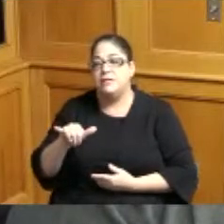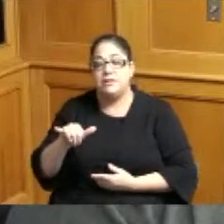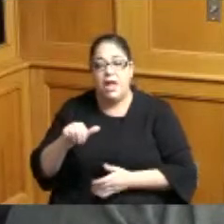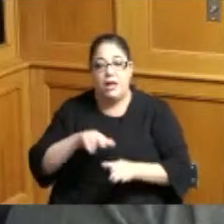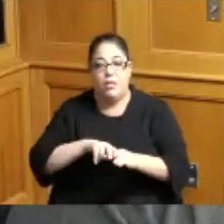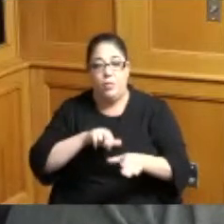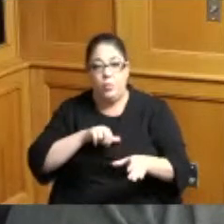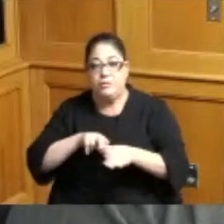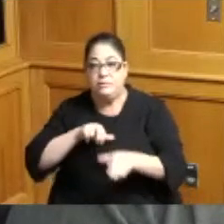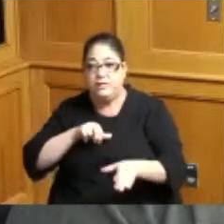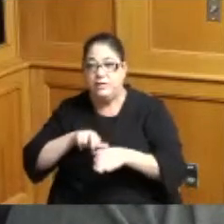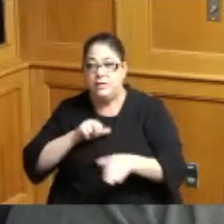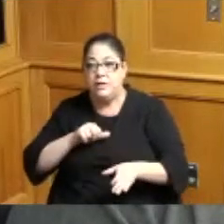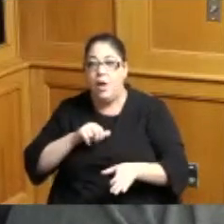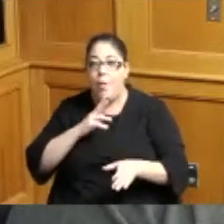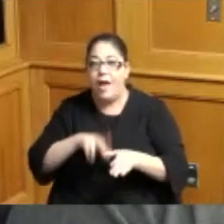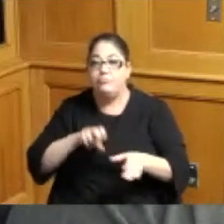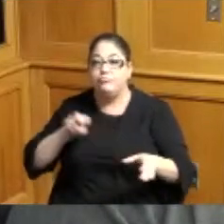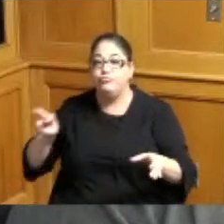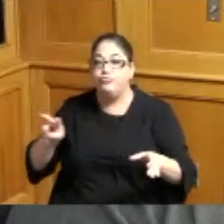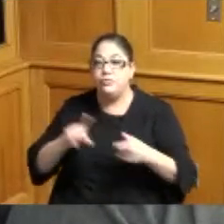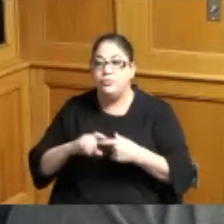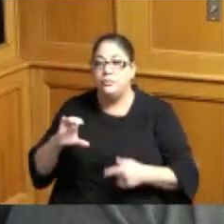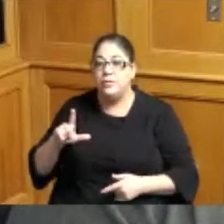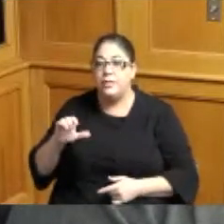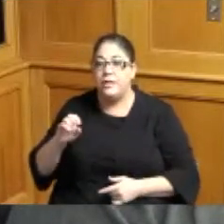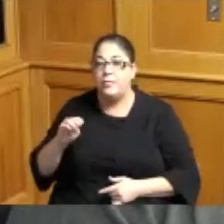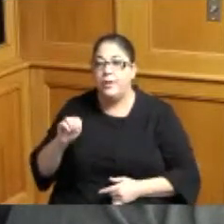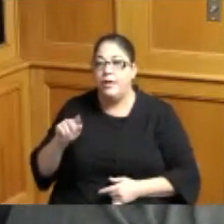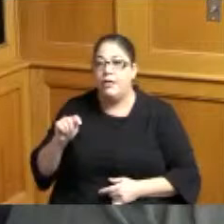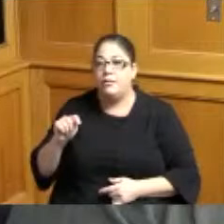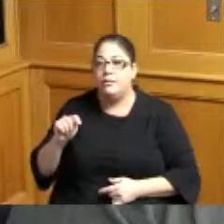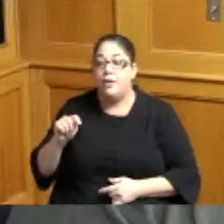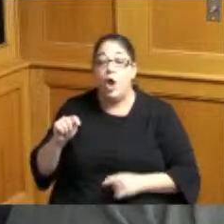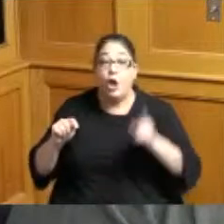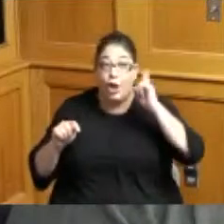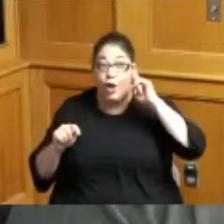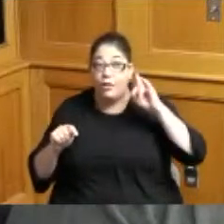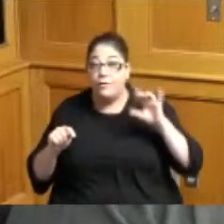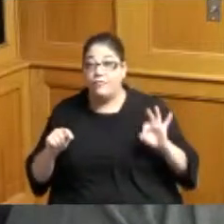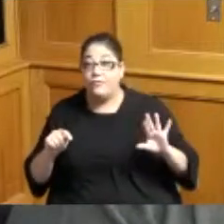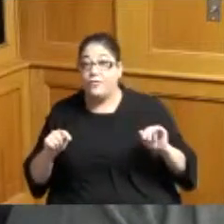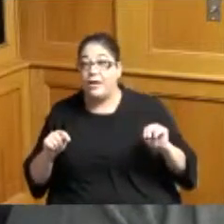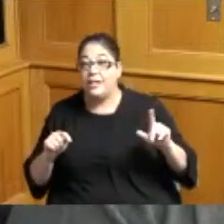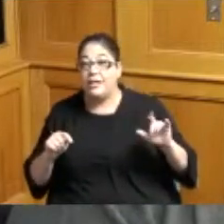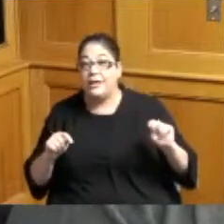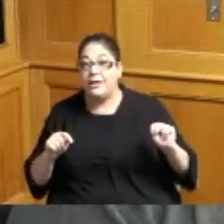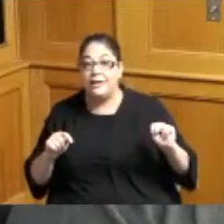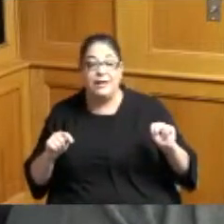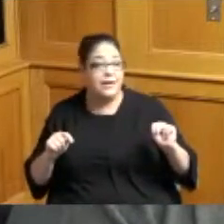to Clermont County and we keep hearing Franklin County Commissioner three house we're gonna have